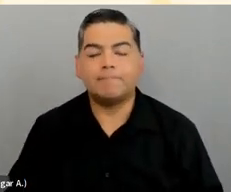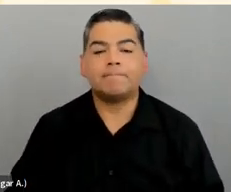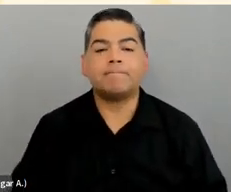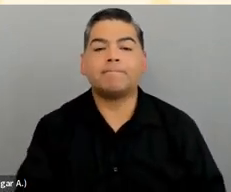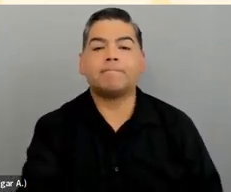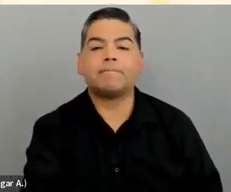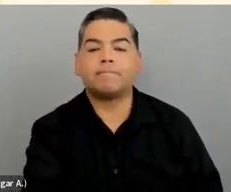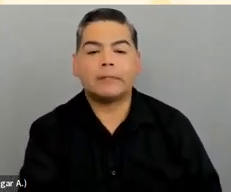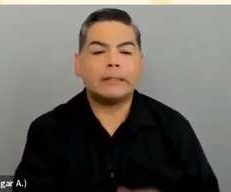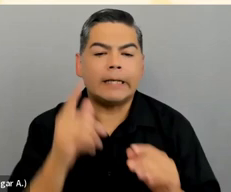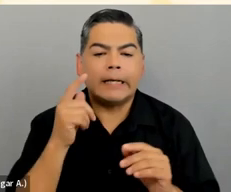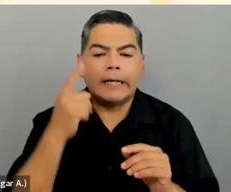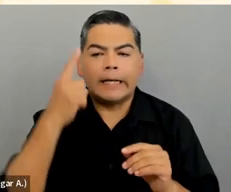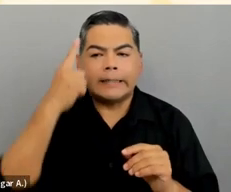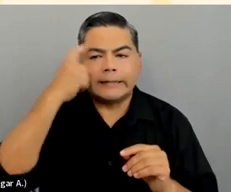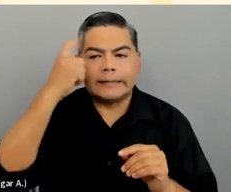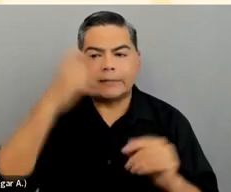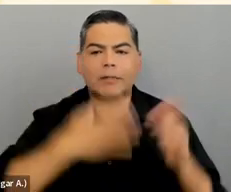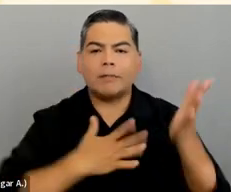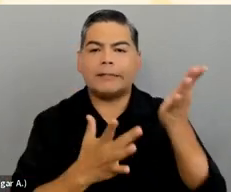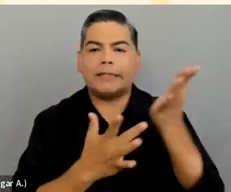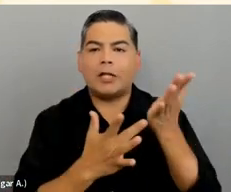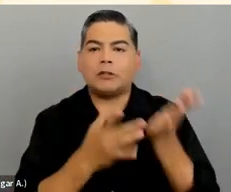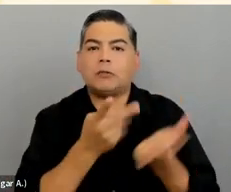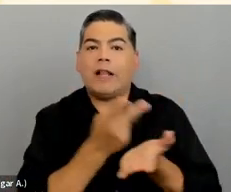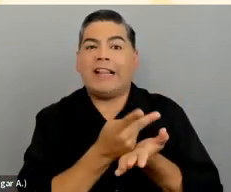I suspect that my technology is going to fail me here.